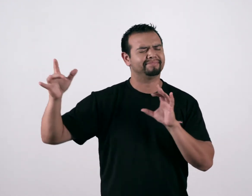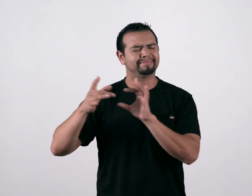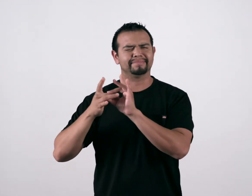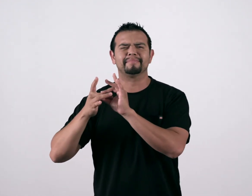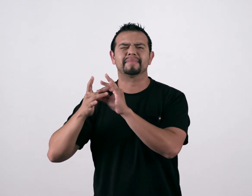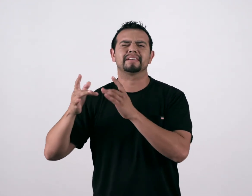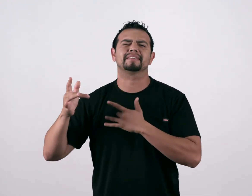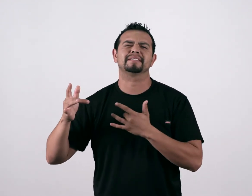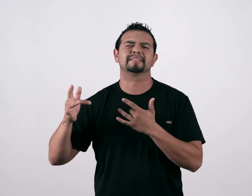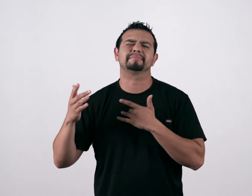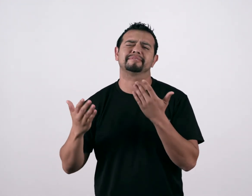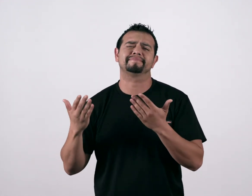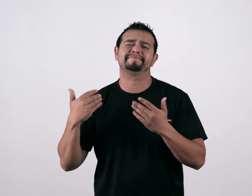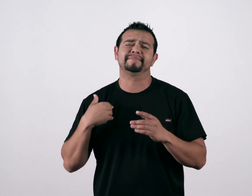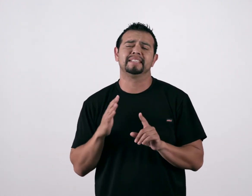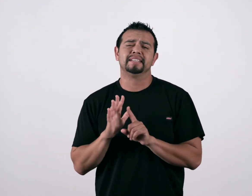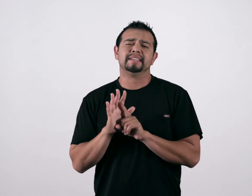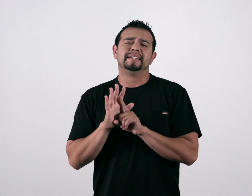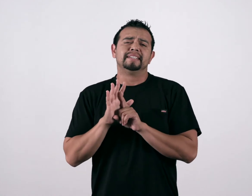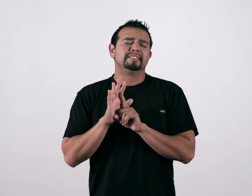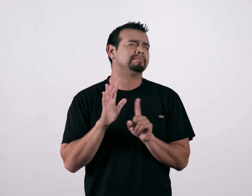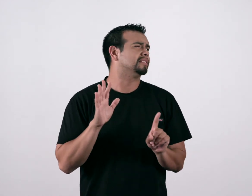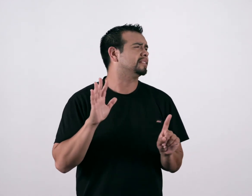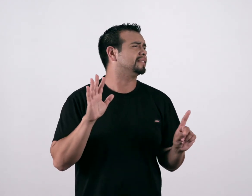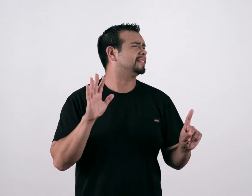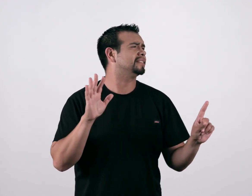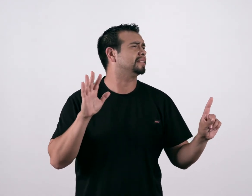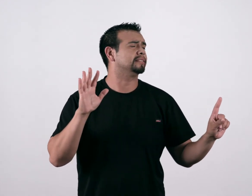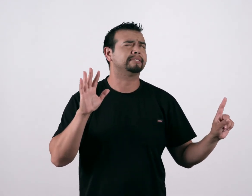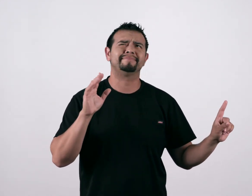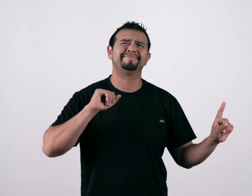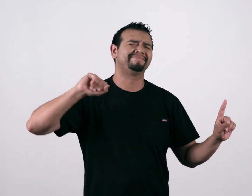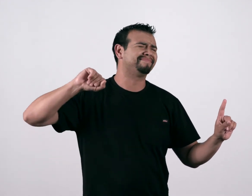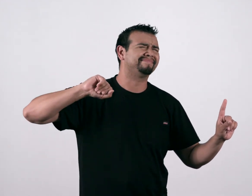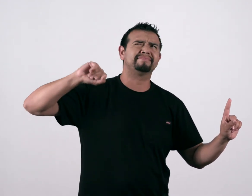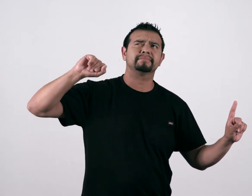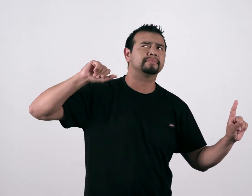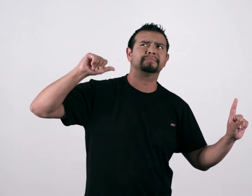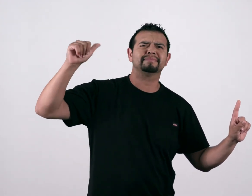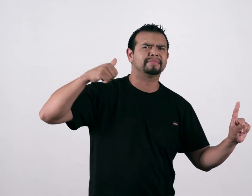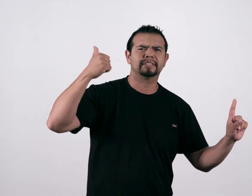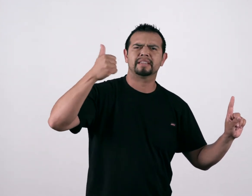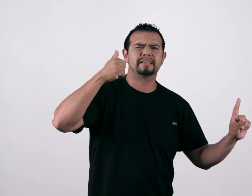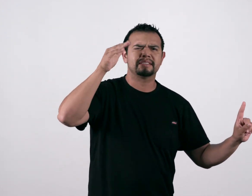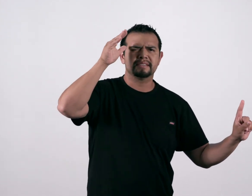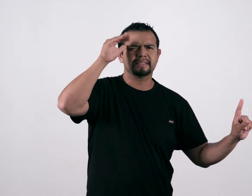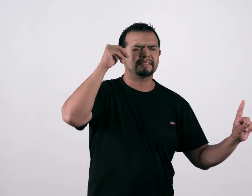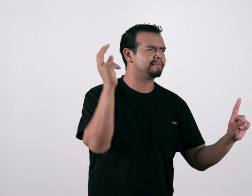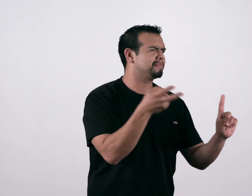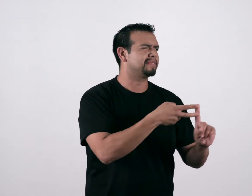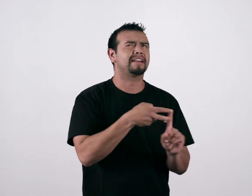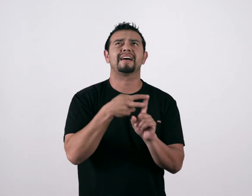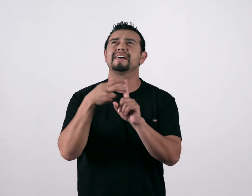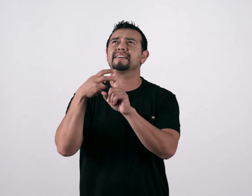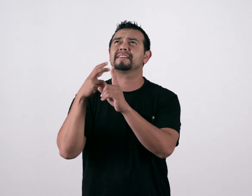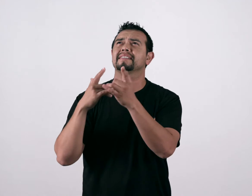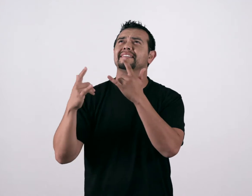My heart may wander Your love will never stop chasing after me Your love will never stop